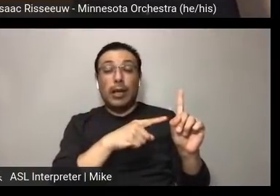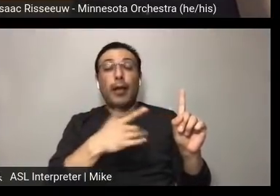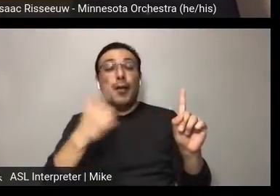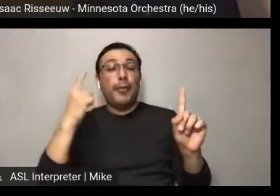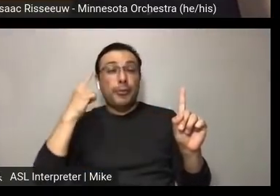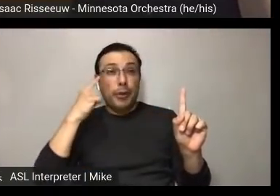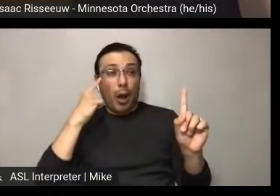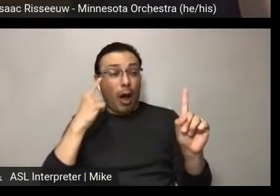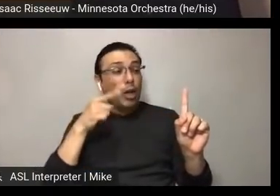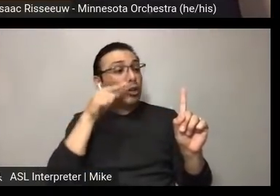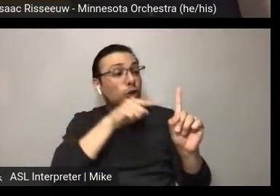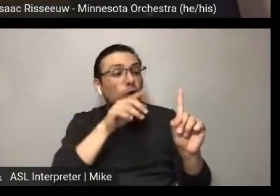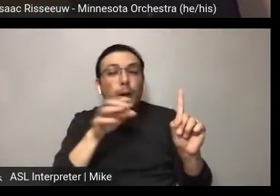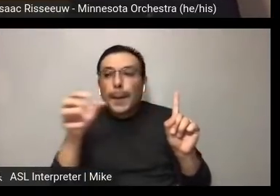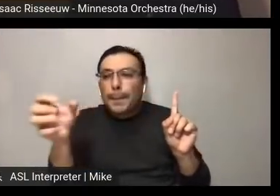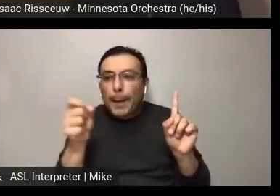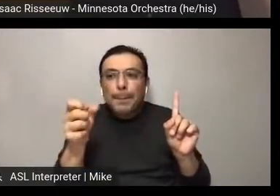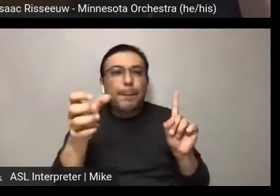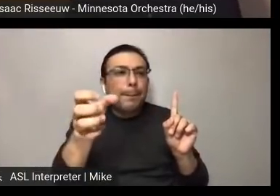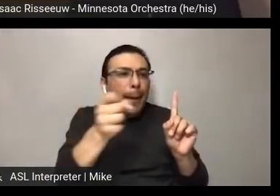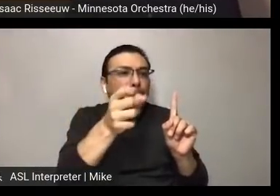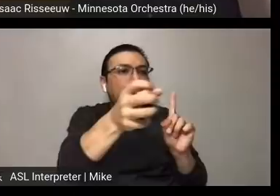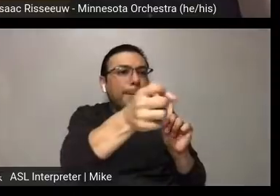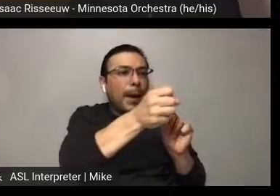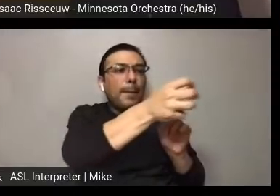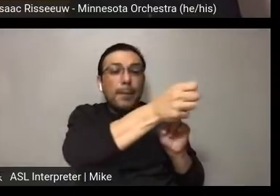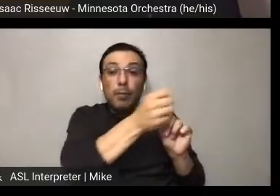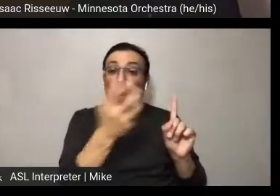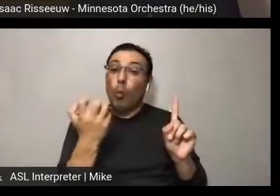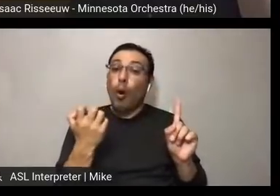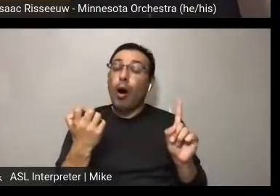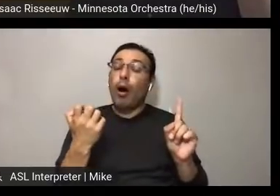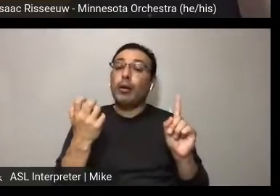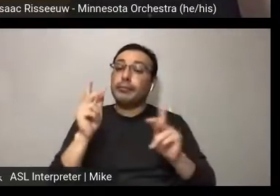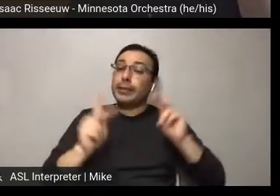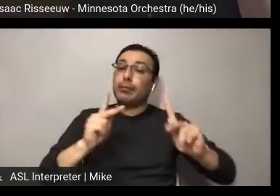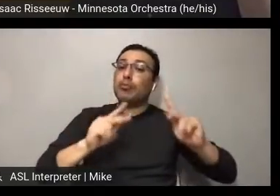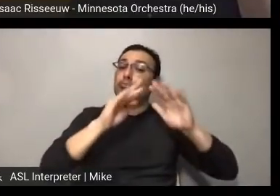ambassadors. Definitely looking for diversity. When we were